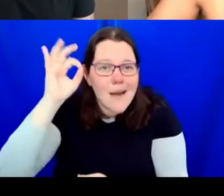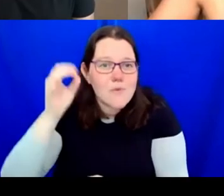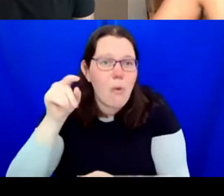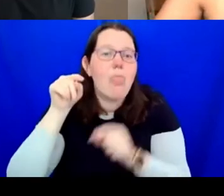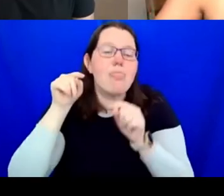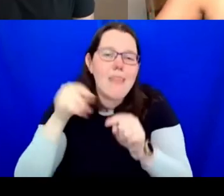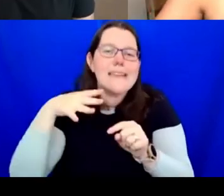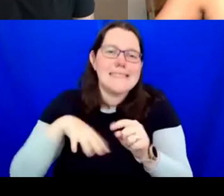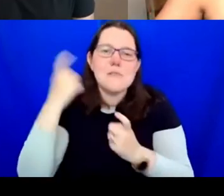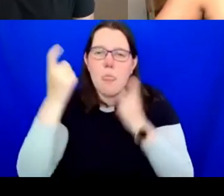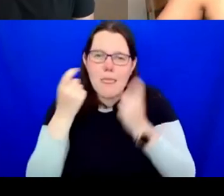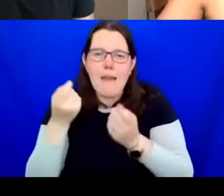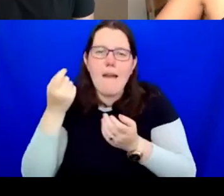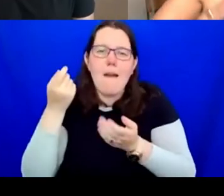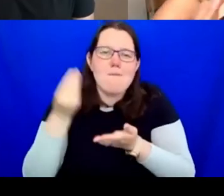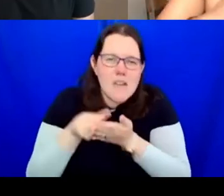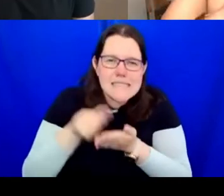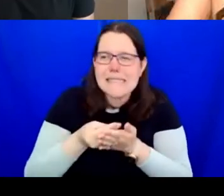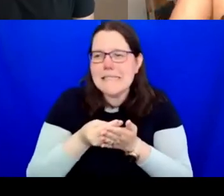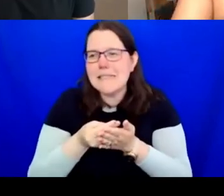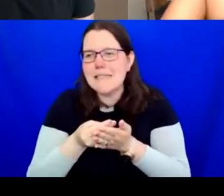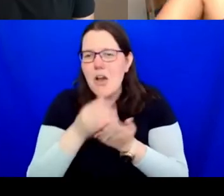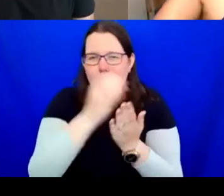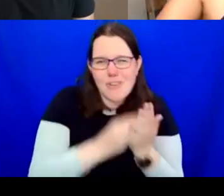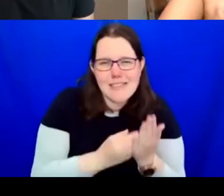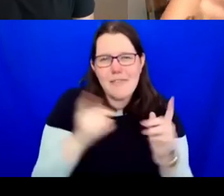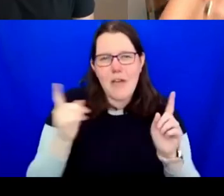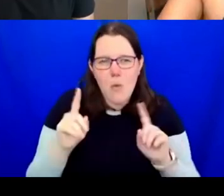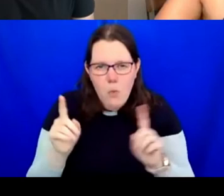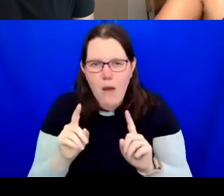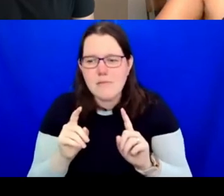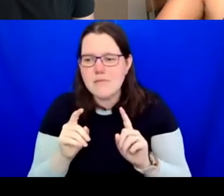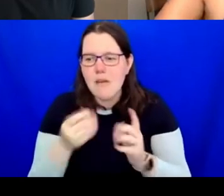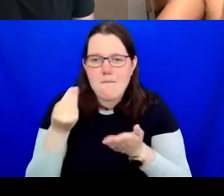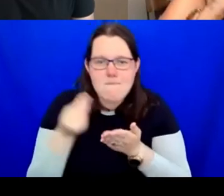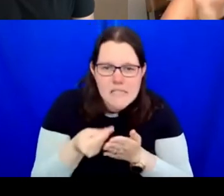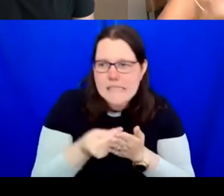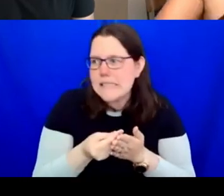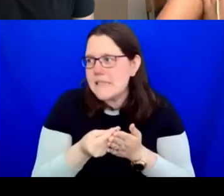how you're funded. It creates the excellence, the youth and the young people and that kind of